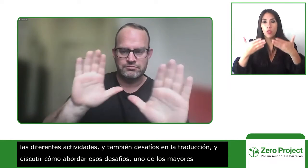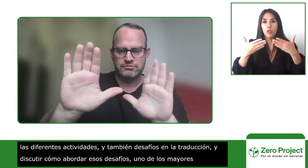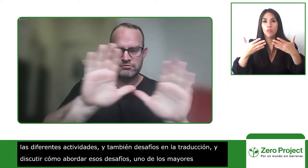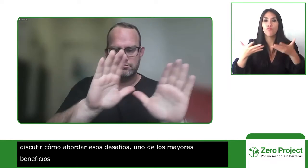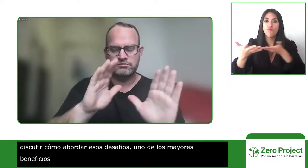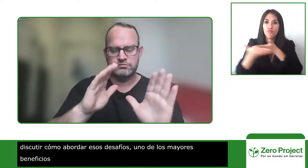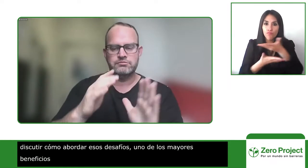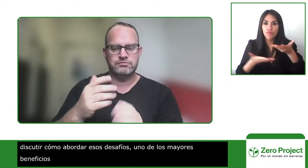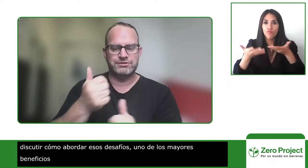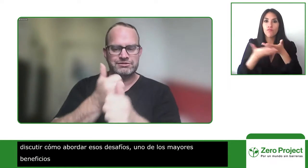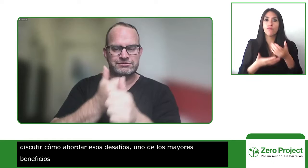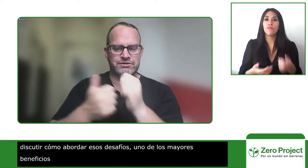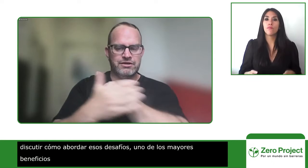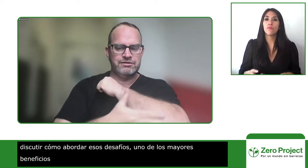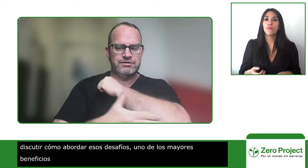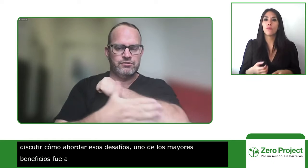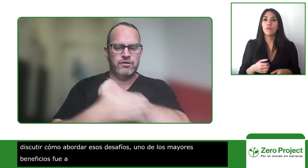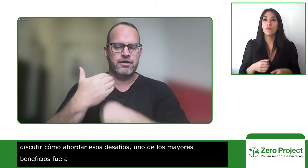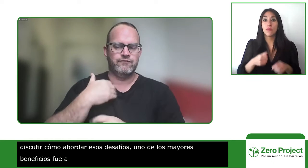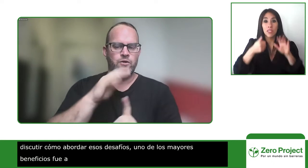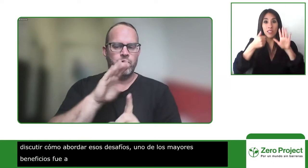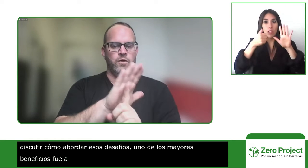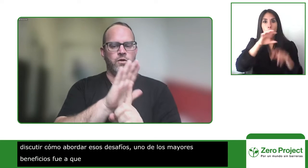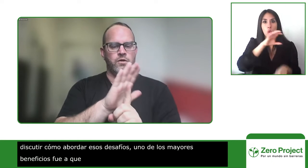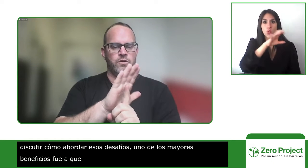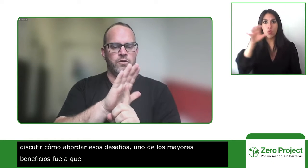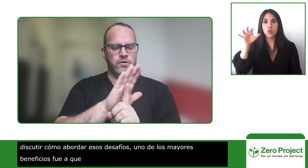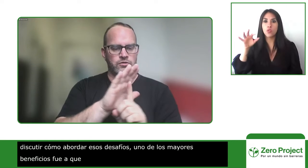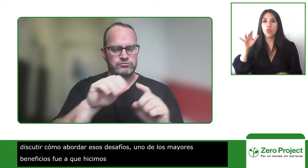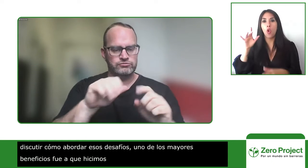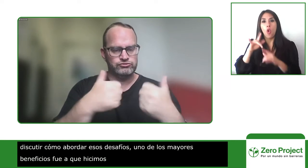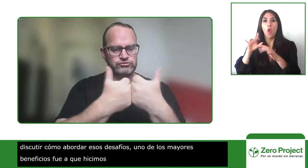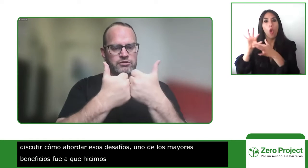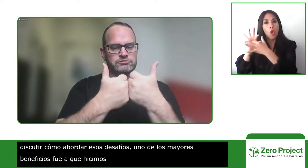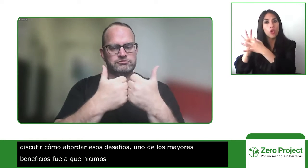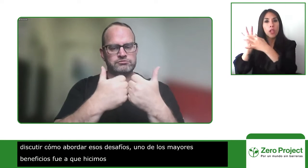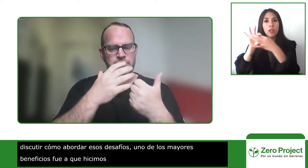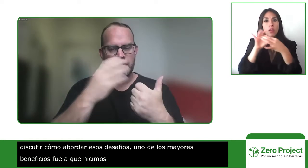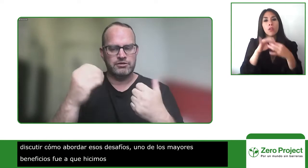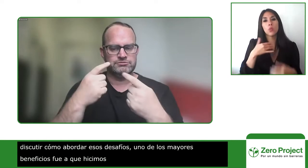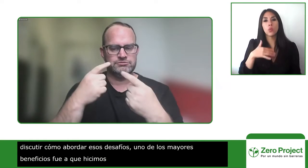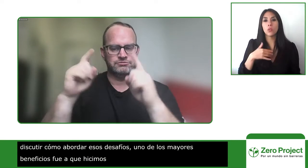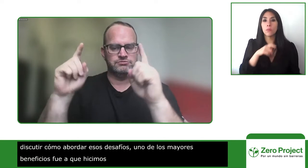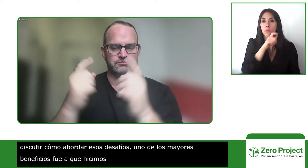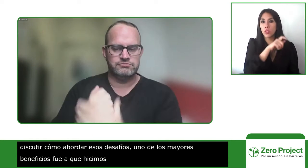leaders to meet with each other and see all of their own unique uh contacts and